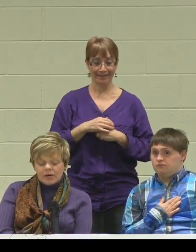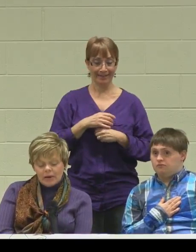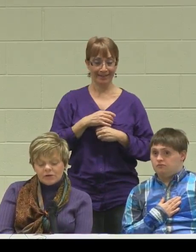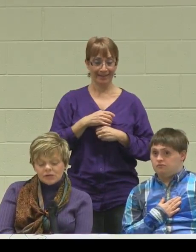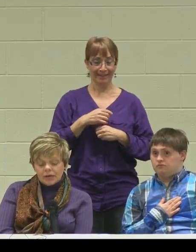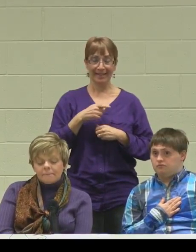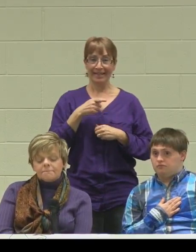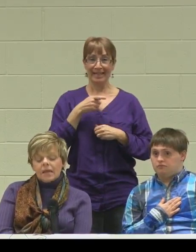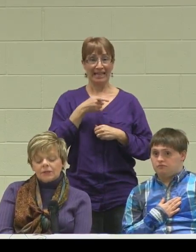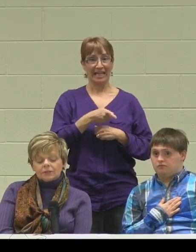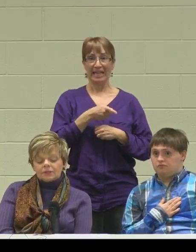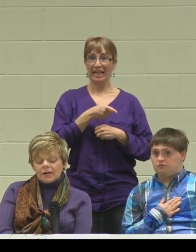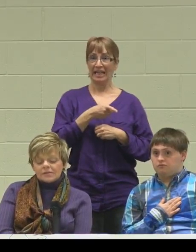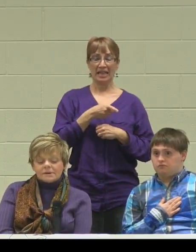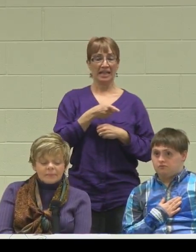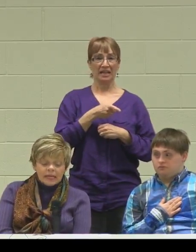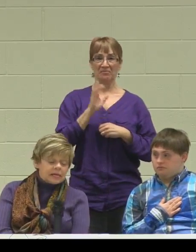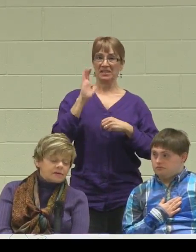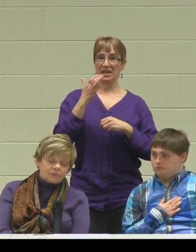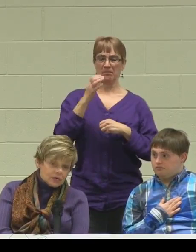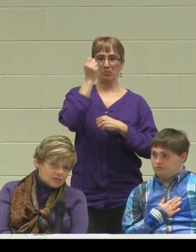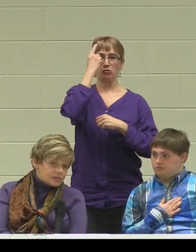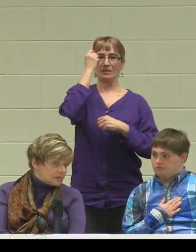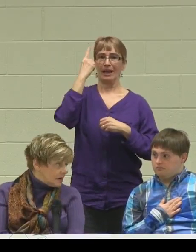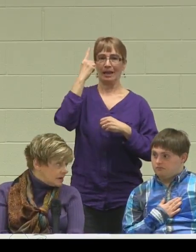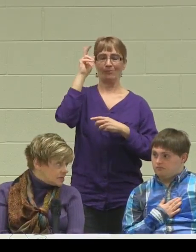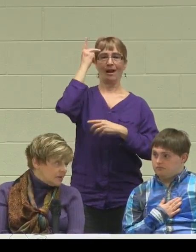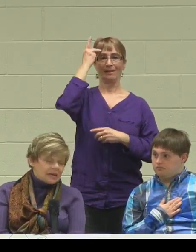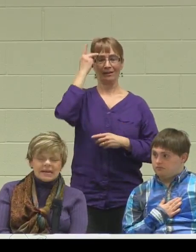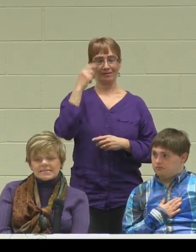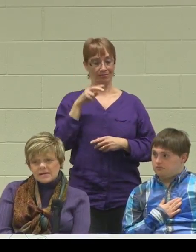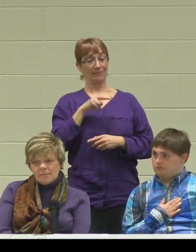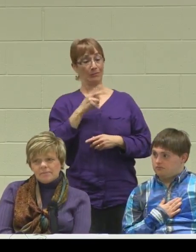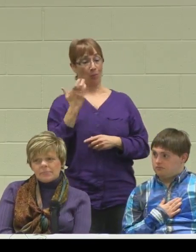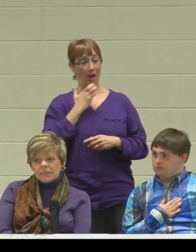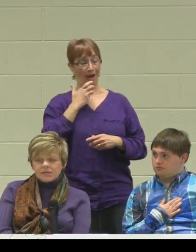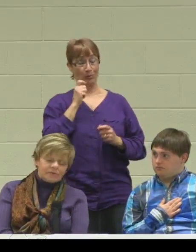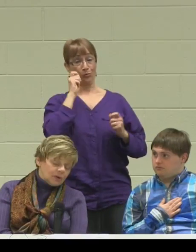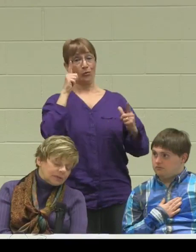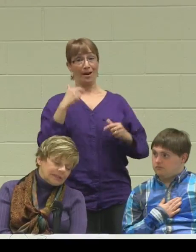in how much he understands. It is unfortunate to me that he has some difficulty